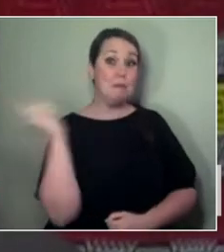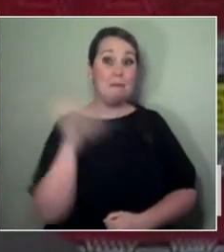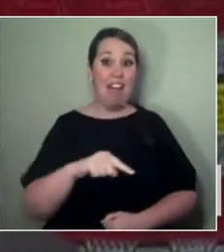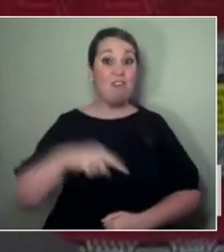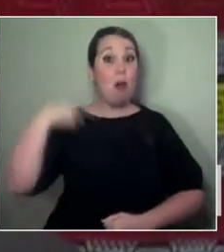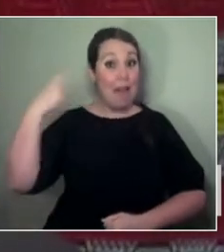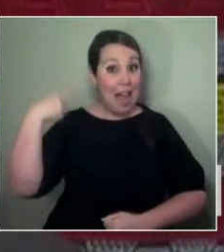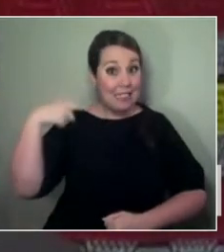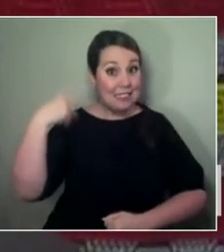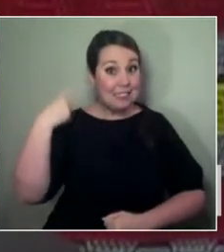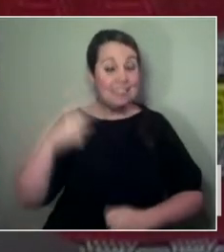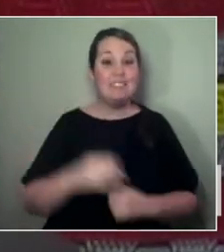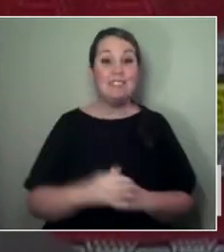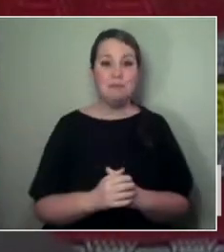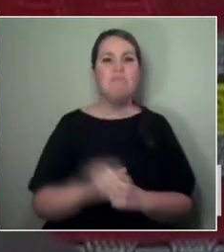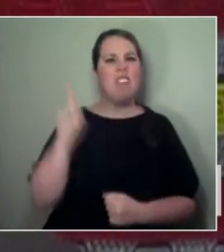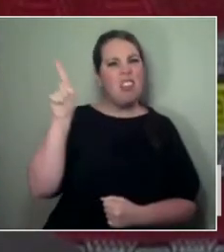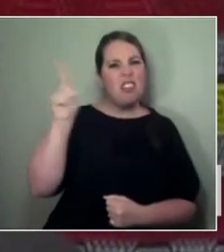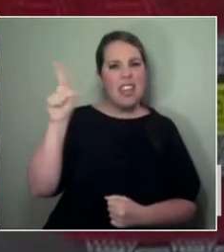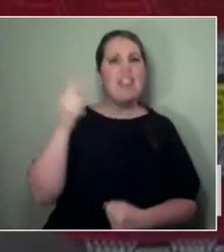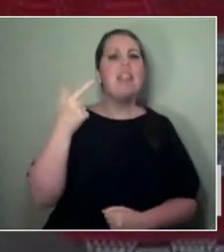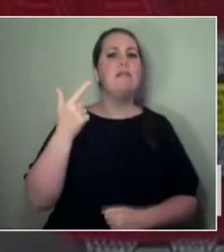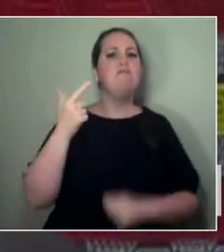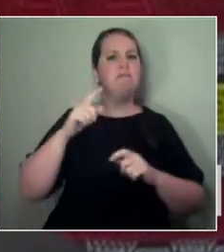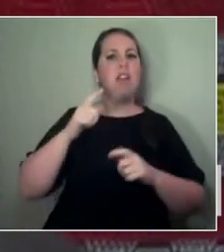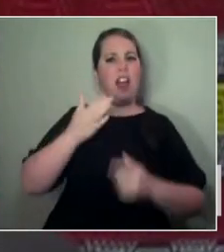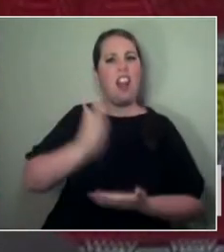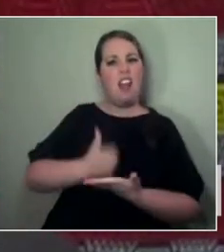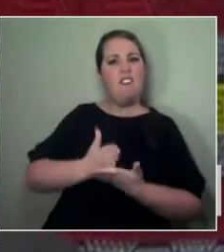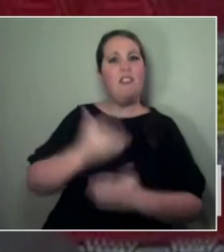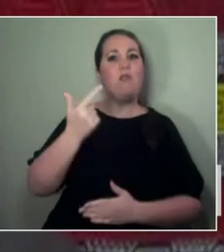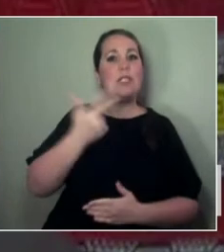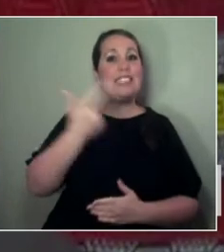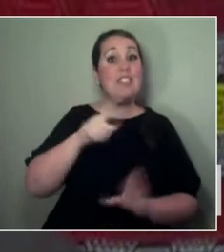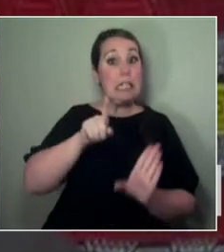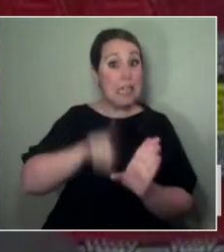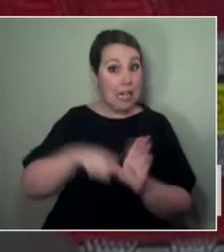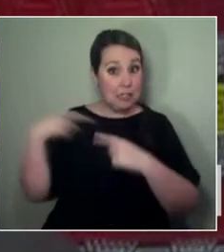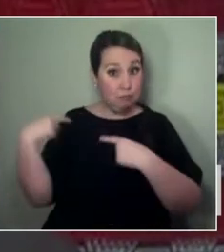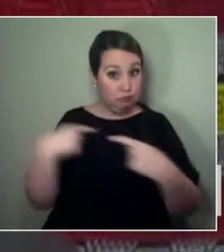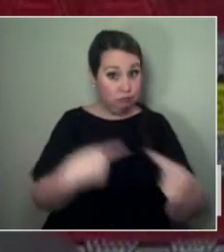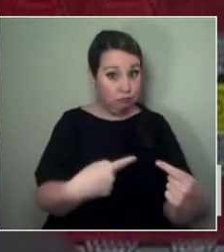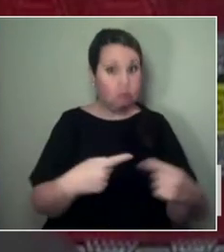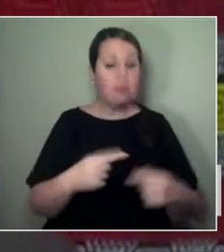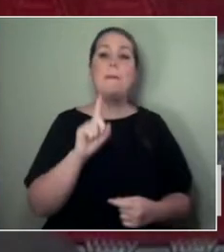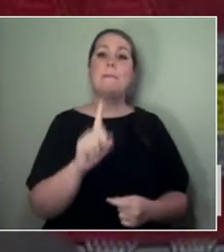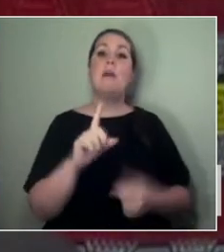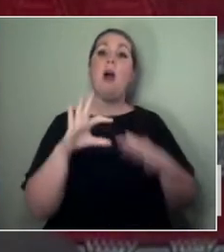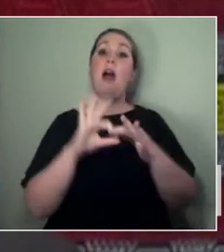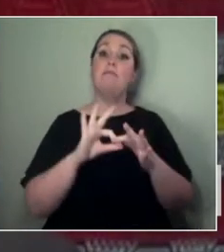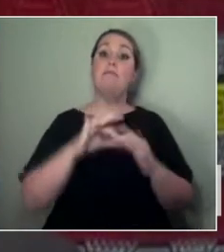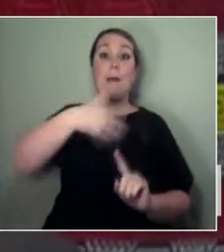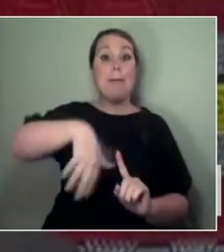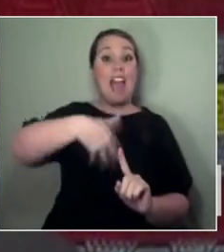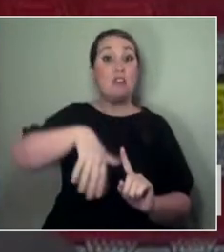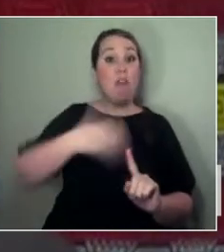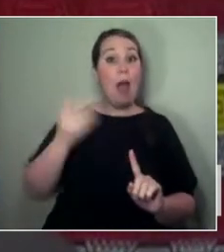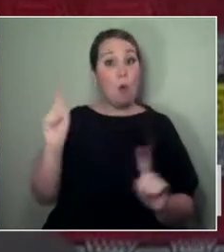I've been there for the past 17 years. My ancestral links are to the Rock of Polynesia — Nukututaha, Niue —